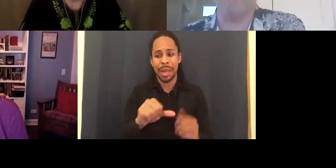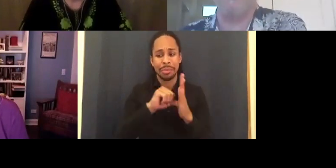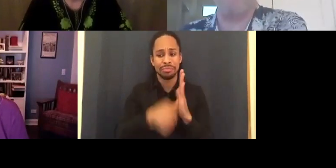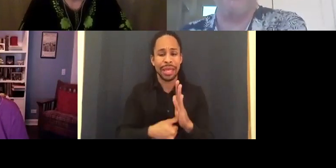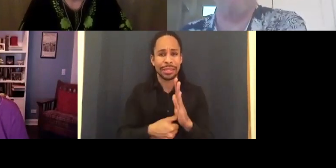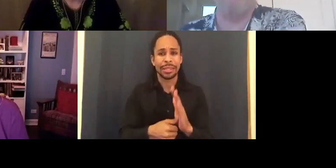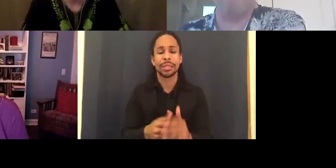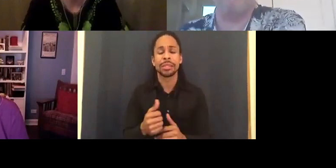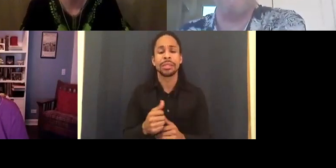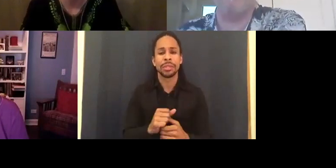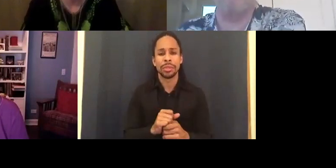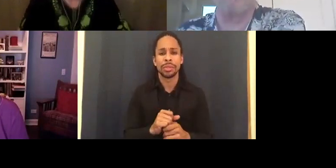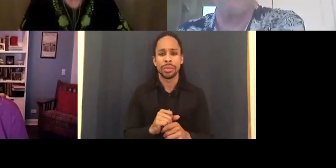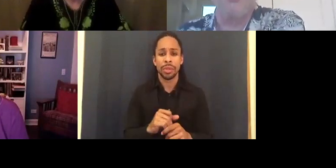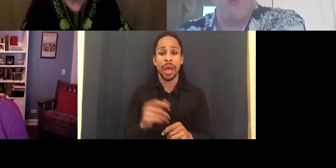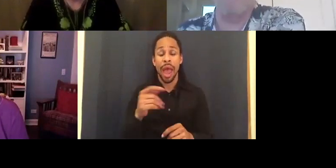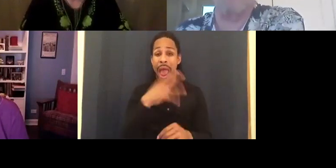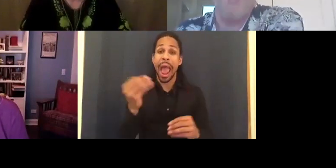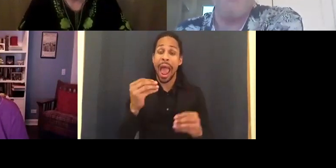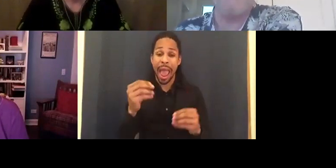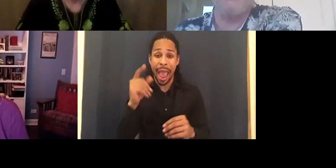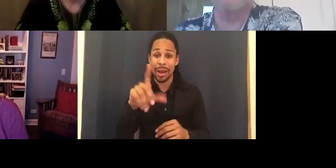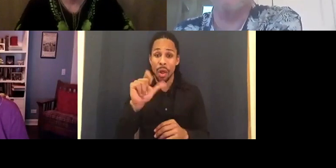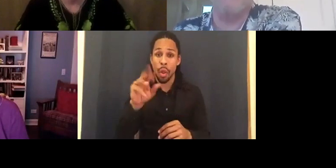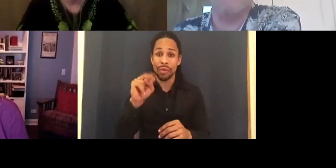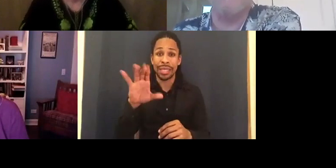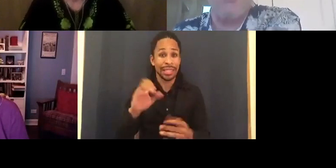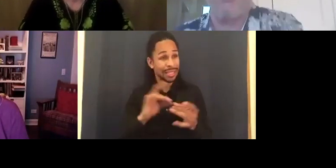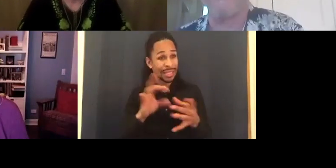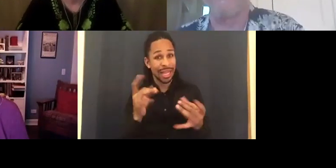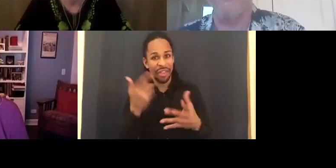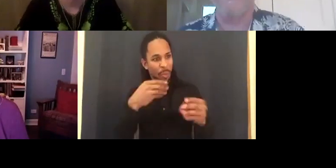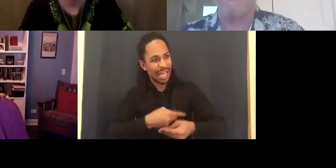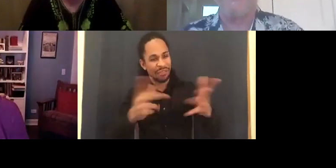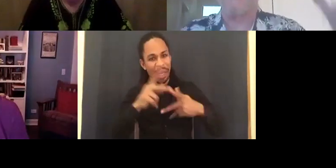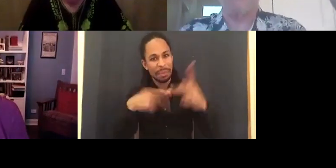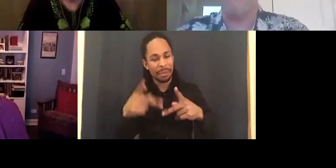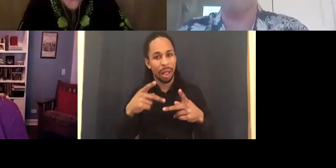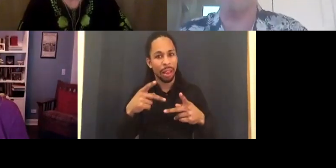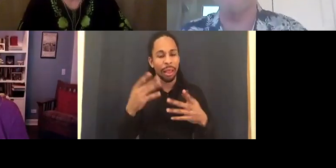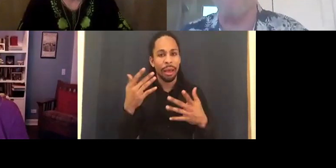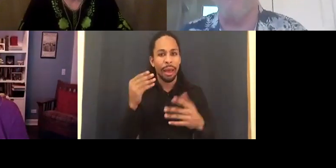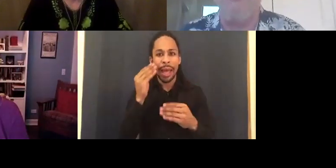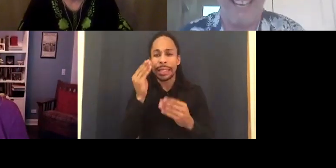They were giving people tissues on the way into the theater. . Talk about telegraphing.